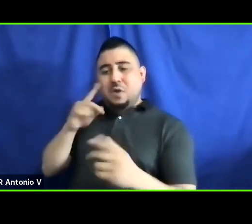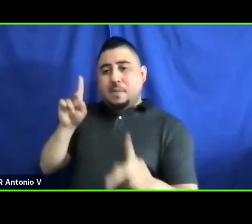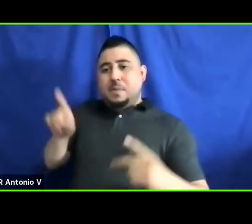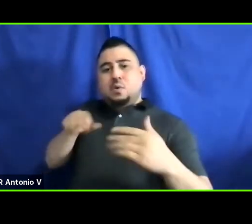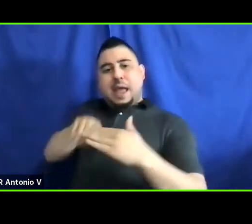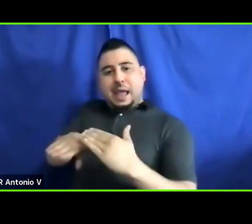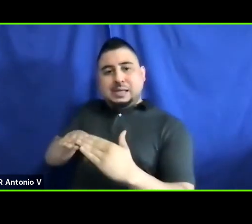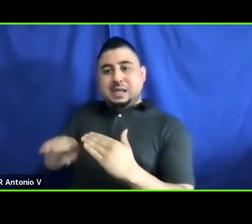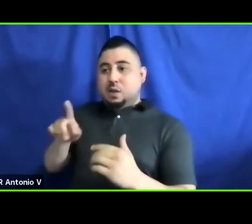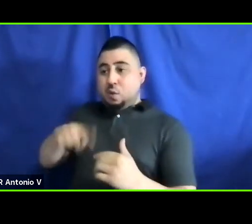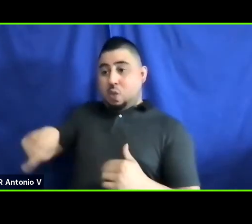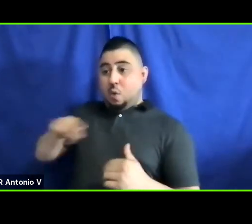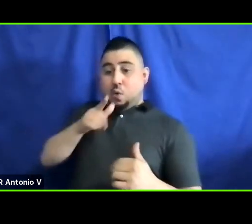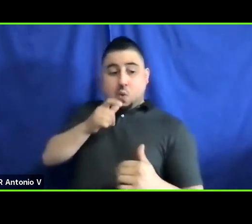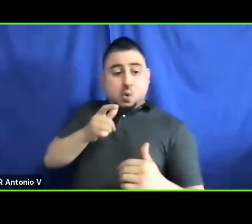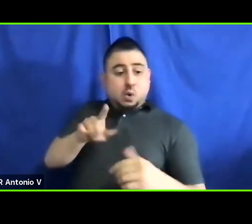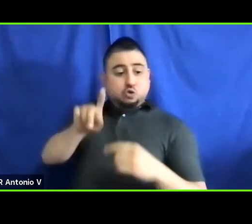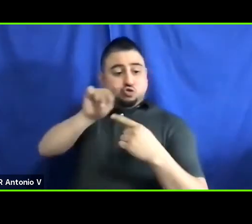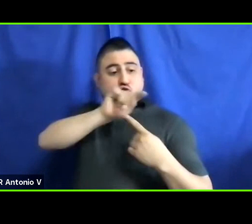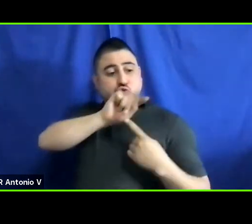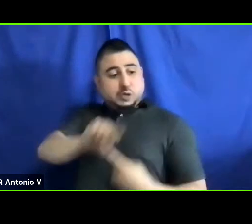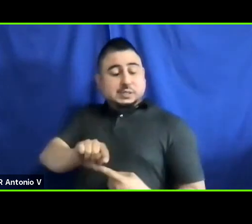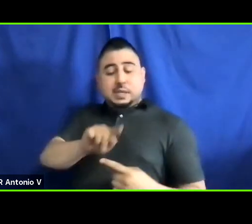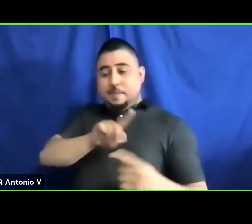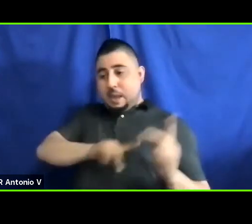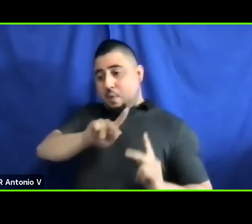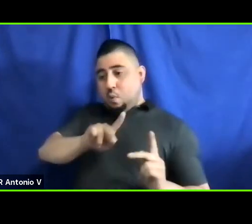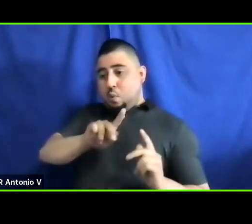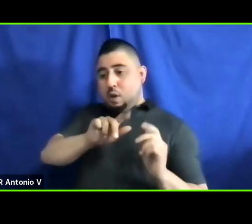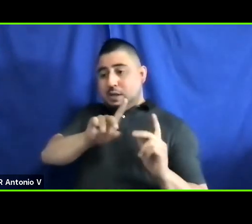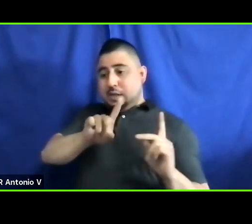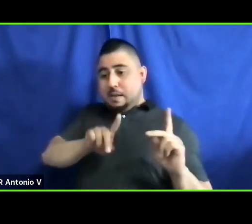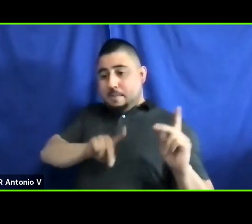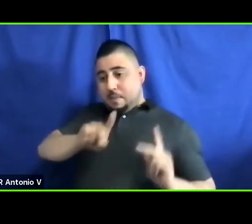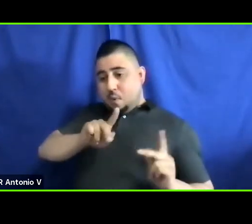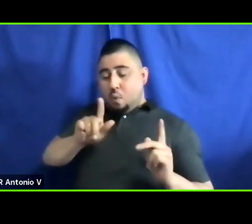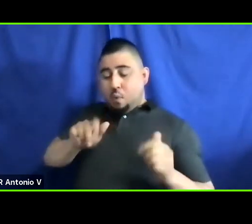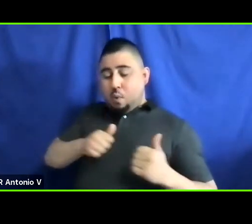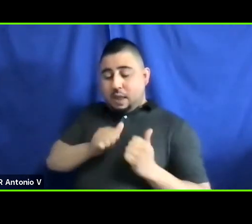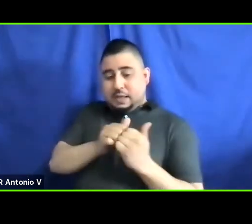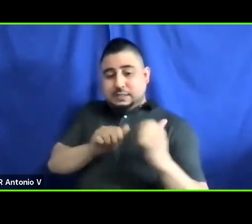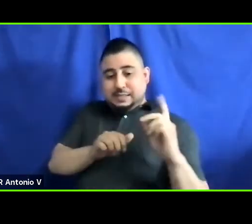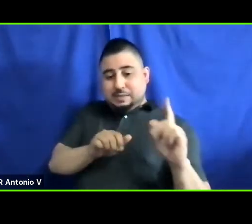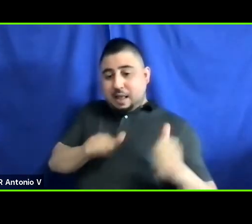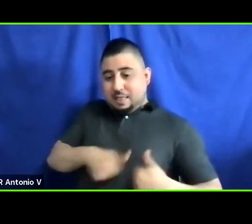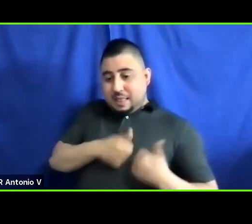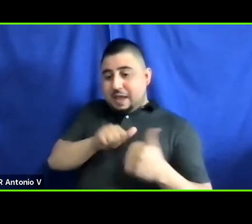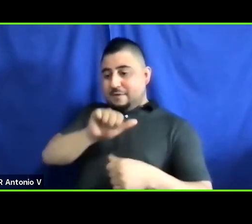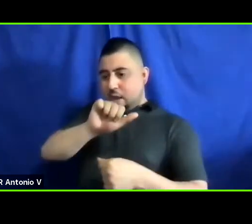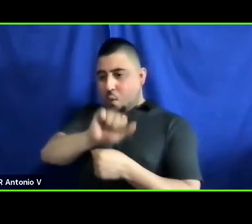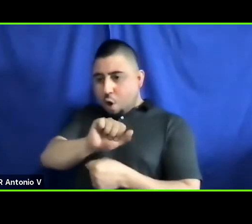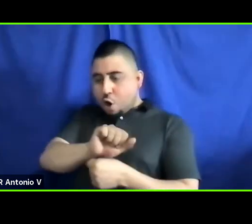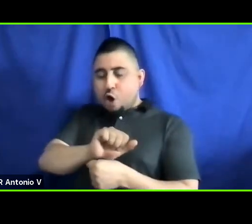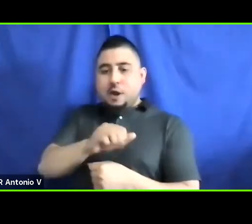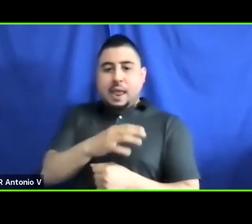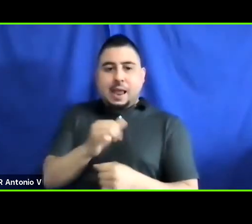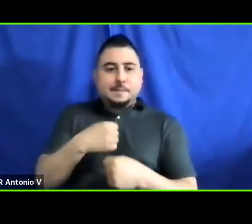disabilities live, where people with disabilities, can, can find employment, and, make up opportunities,